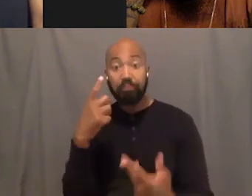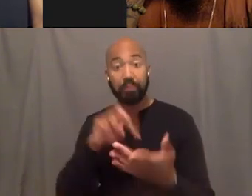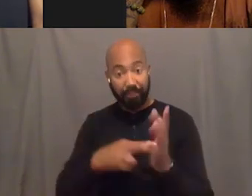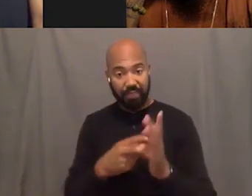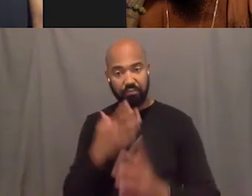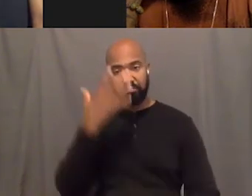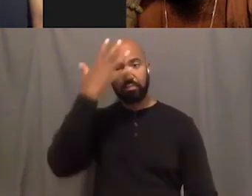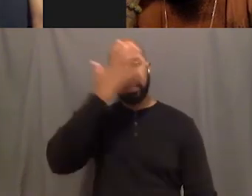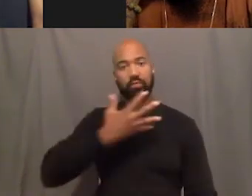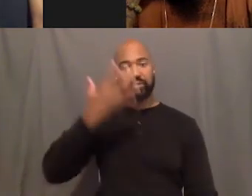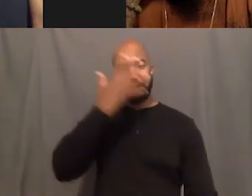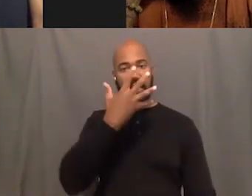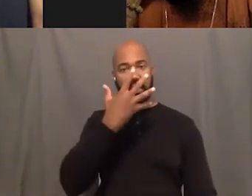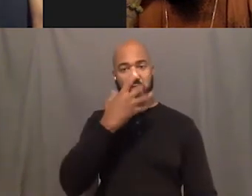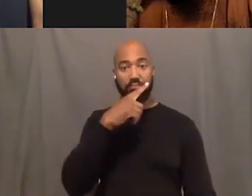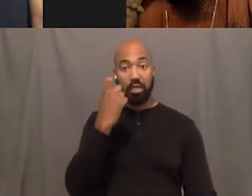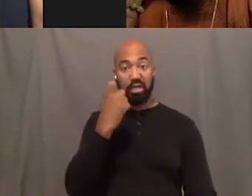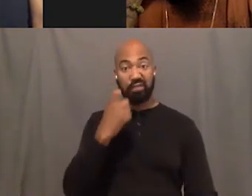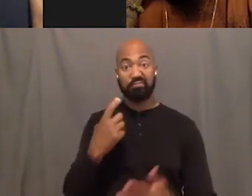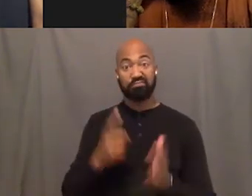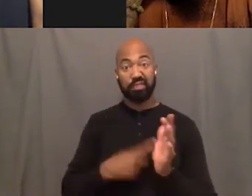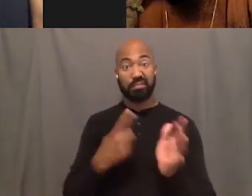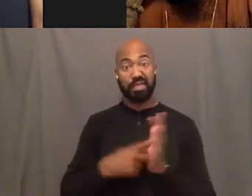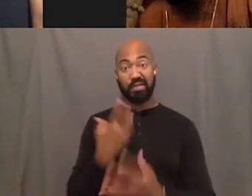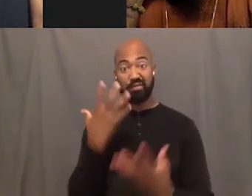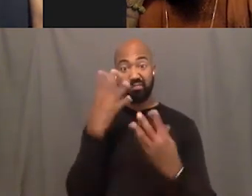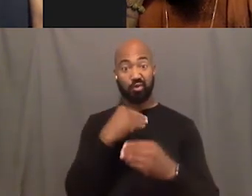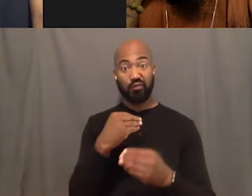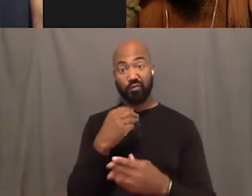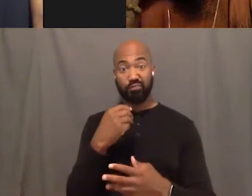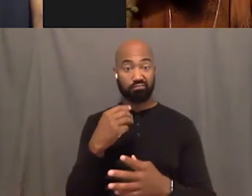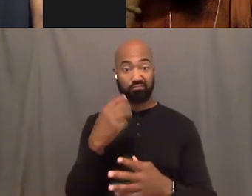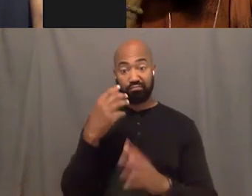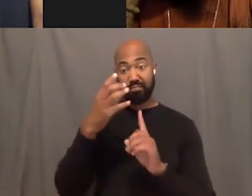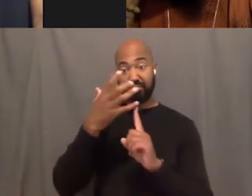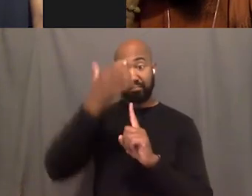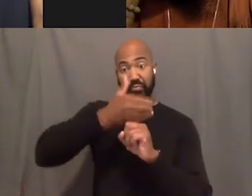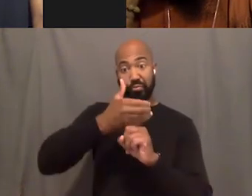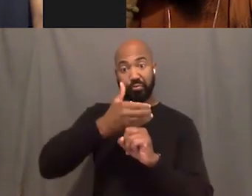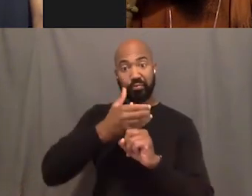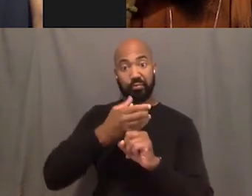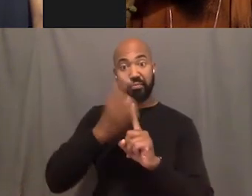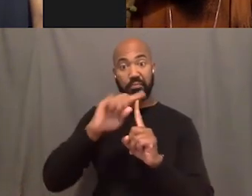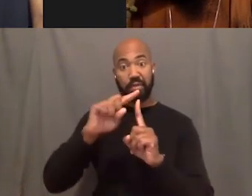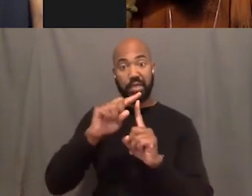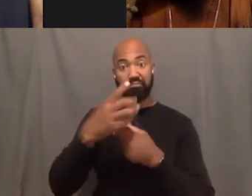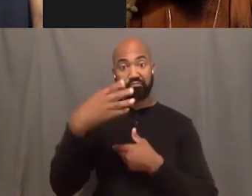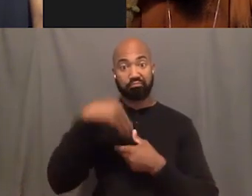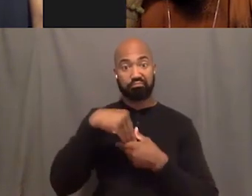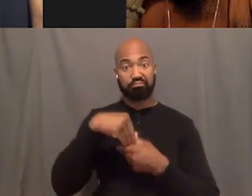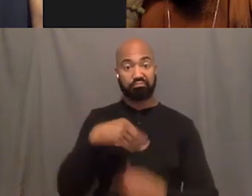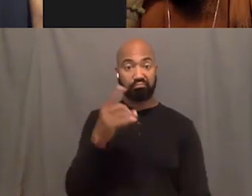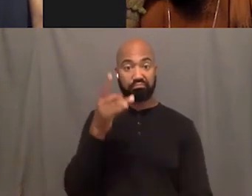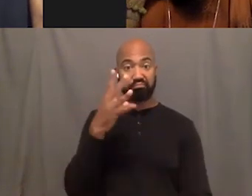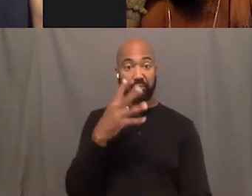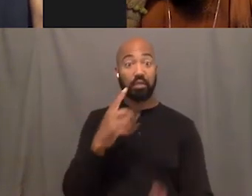Some of the prettiest people are ugly. That's a word. Some of the ugliest people is the most gorgeous.